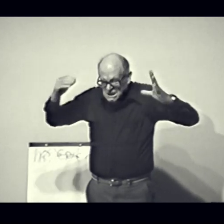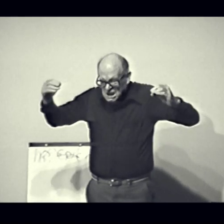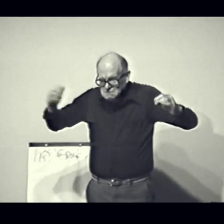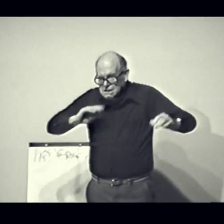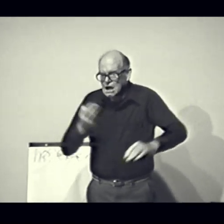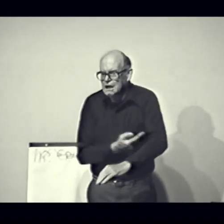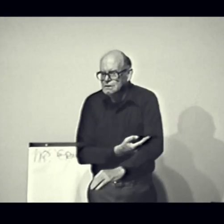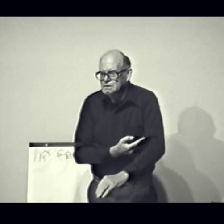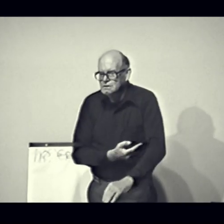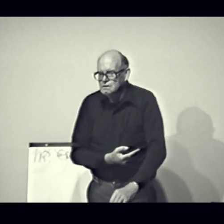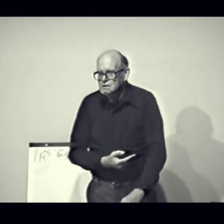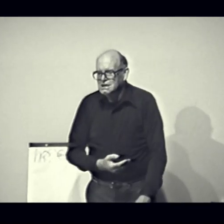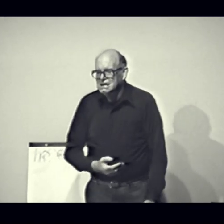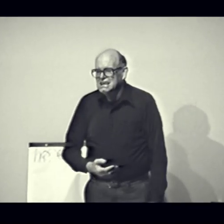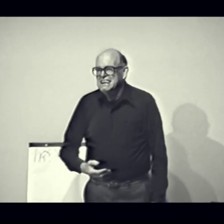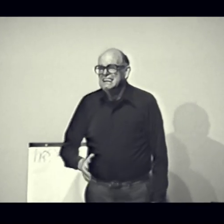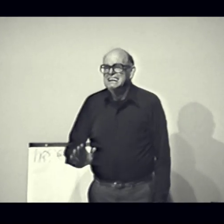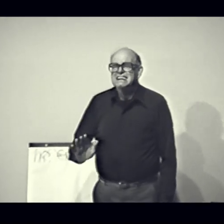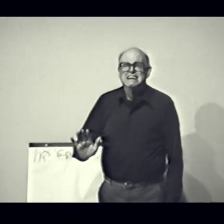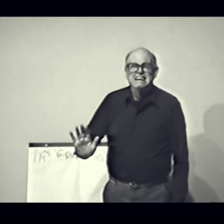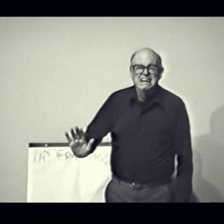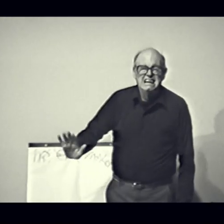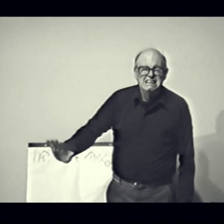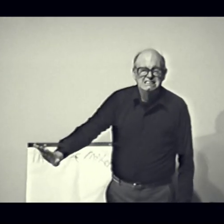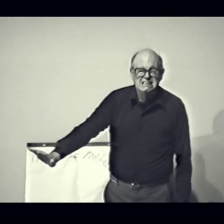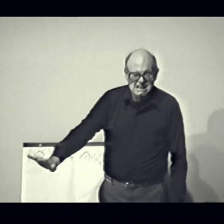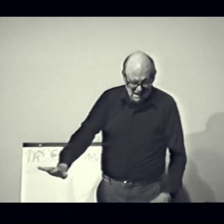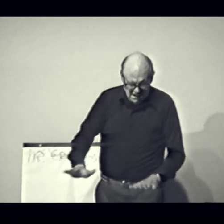His jaws that bite, his claws that scratch